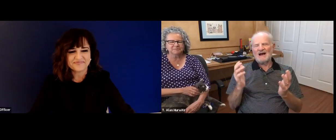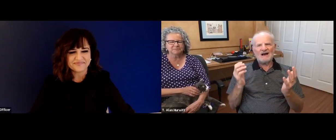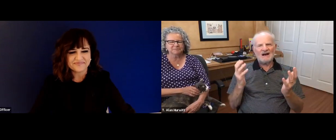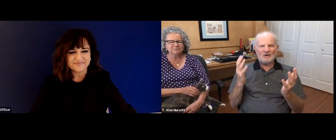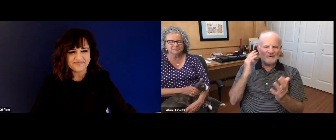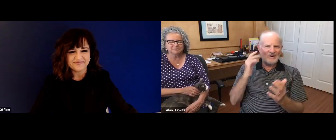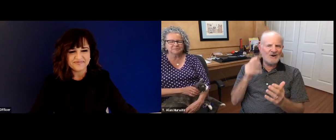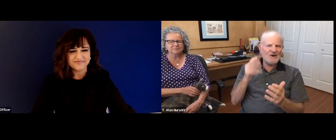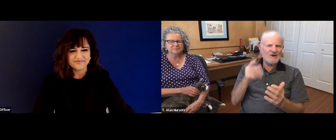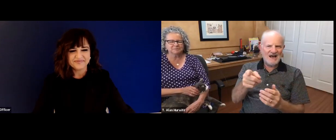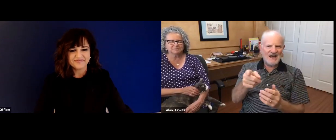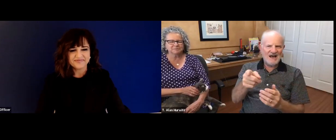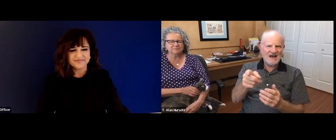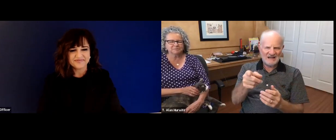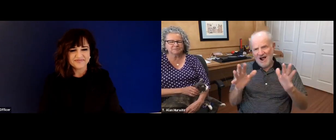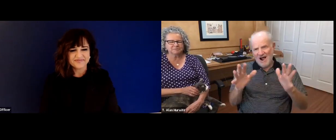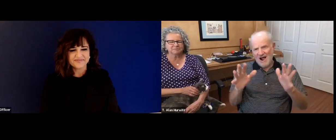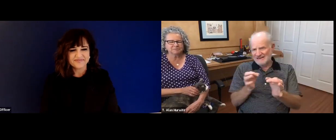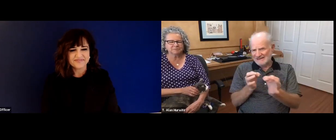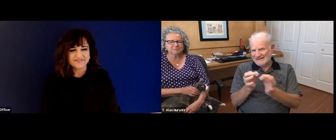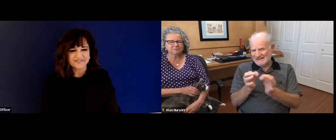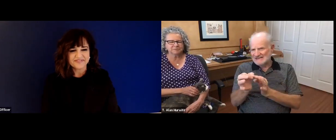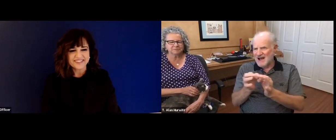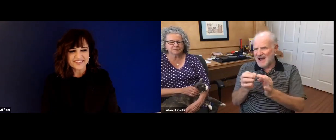decide to write this book and to share your journey?